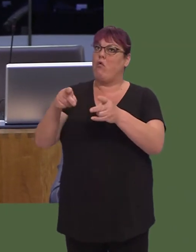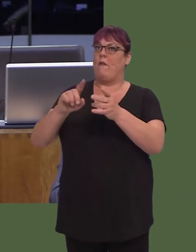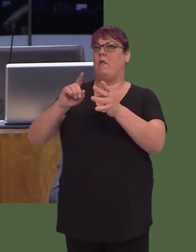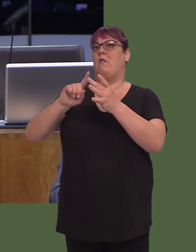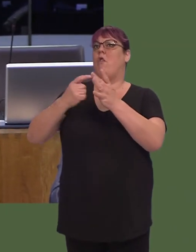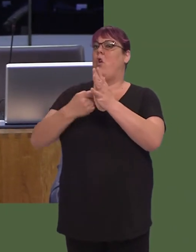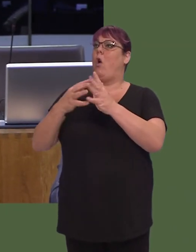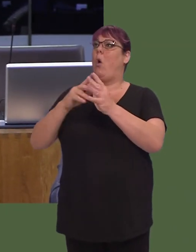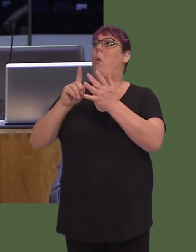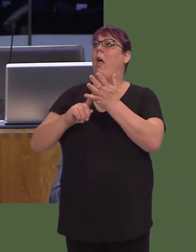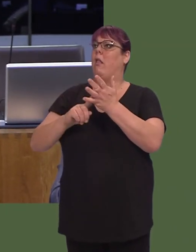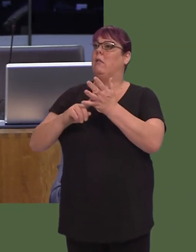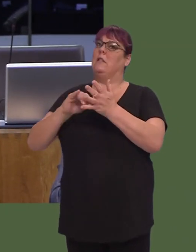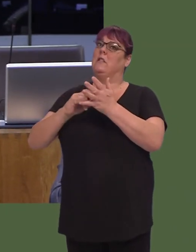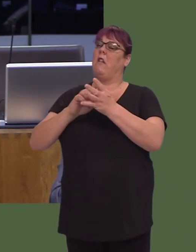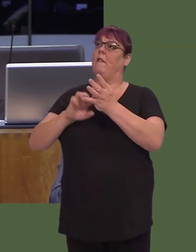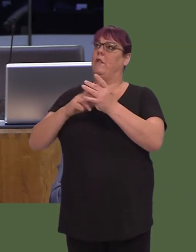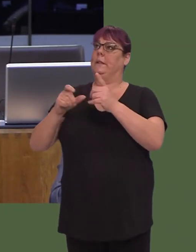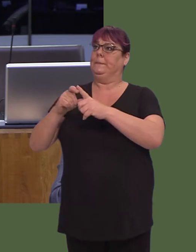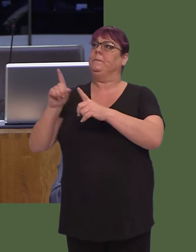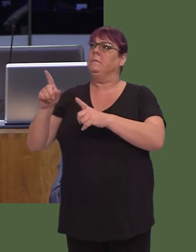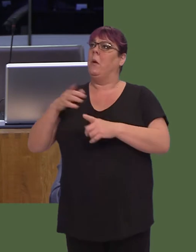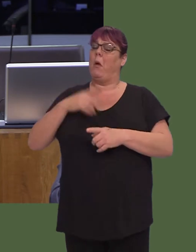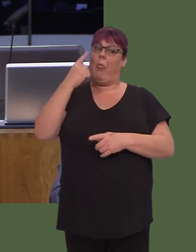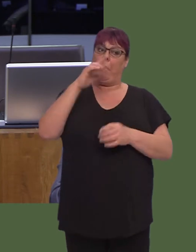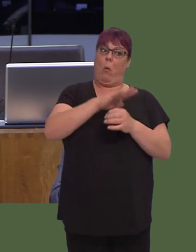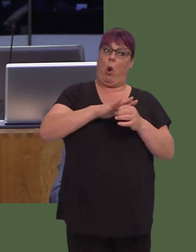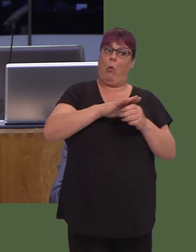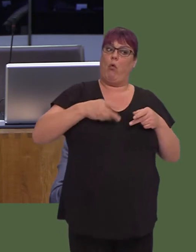Well, we don't have to go as far away as the River Irwellóyou also cite the River Ogmore.